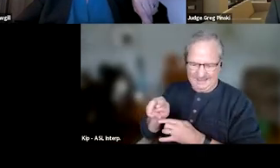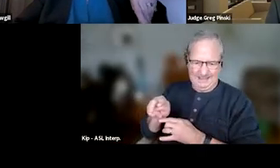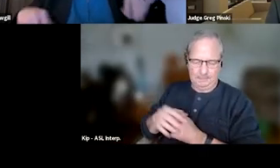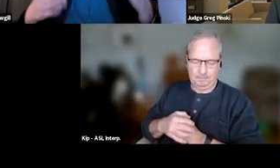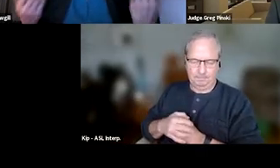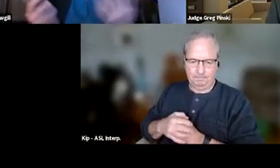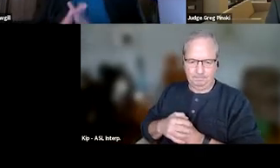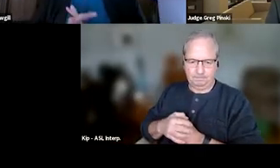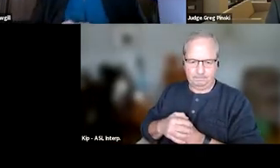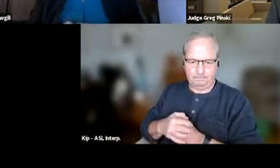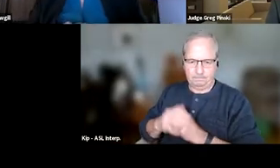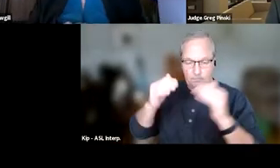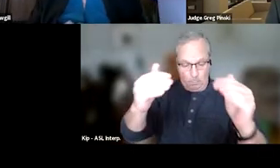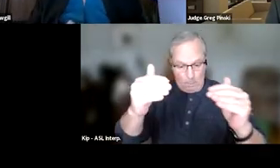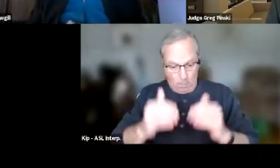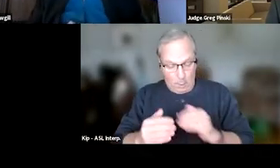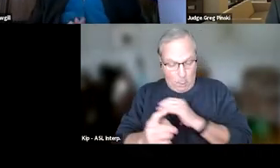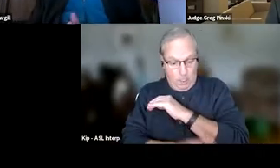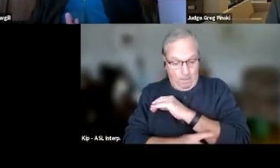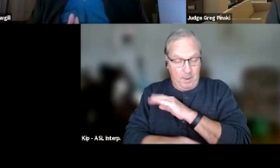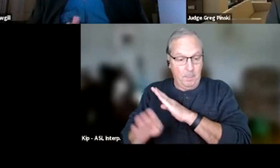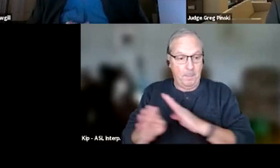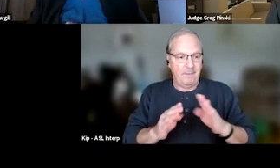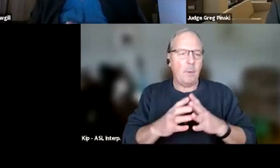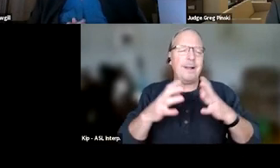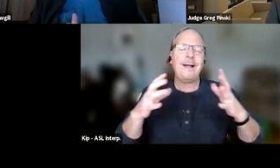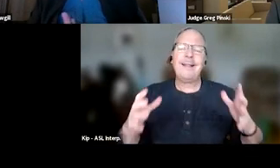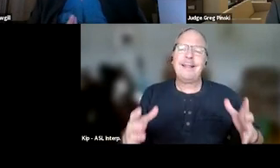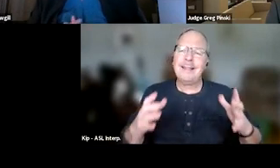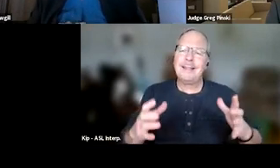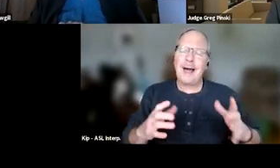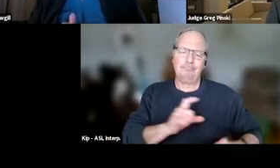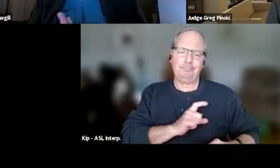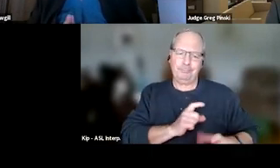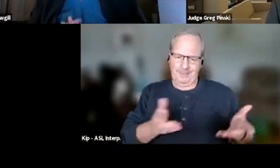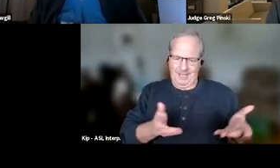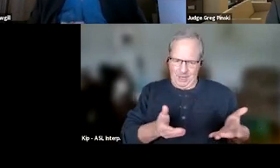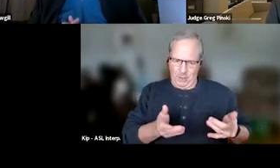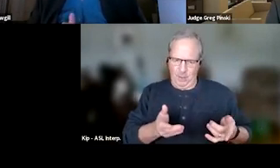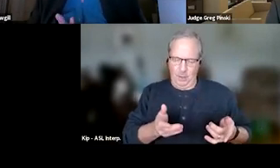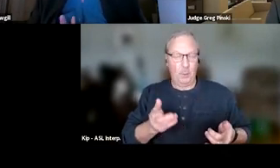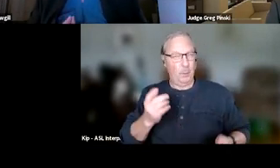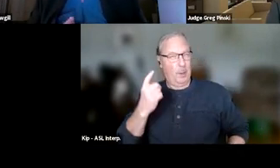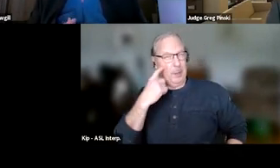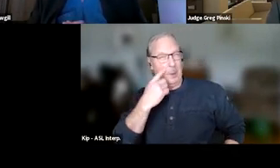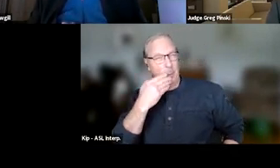When we move on to punishing behavior, we have a lot of law enforcement here, and sometimes, we're good at this, or we think we're good at it, or we're more comfortable with it, I think.